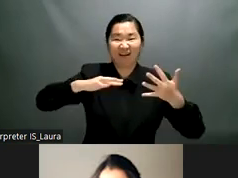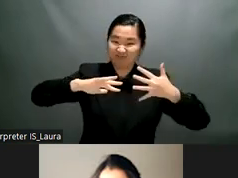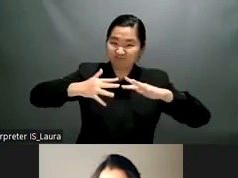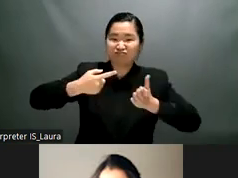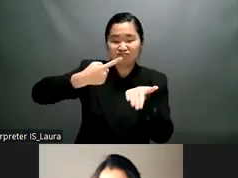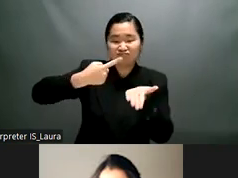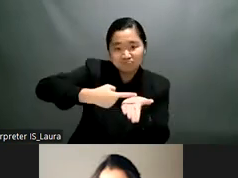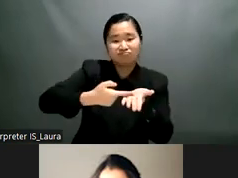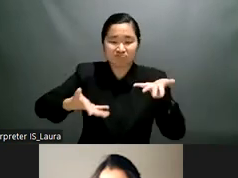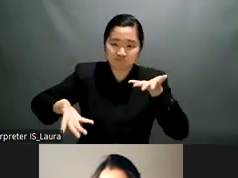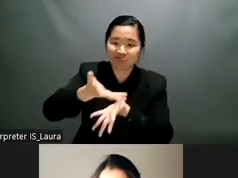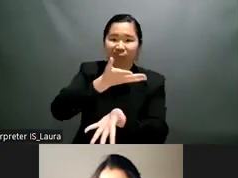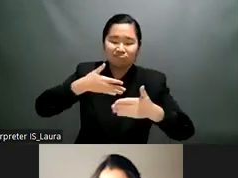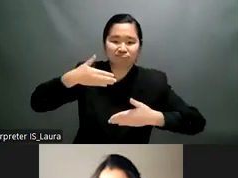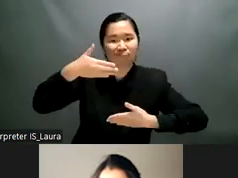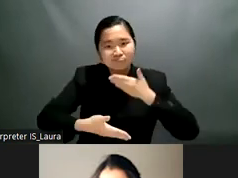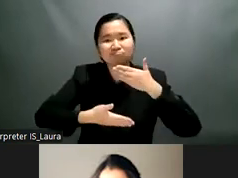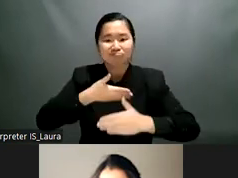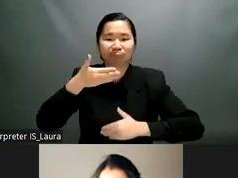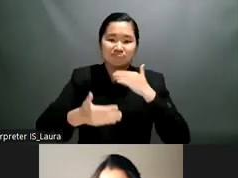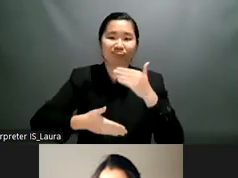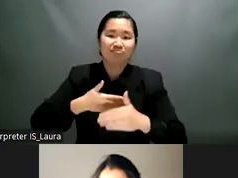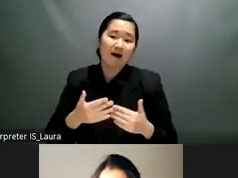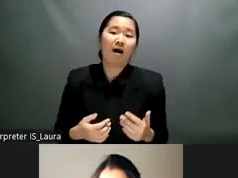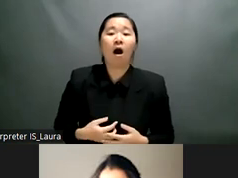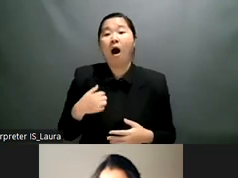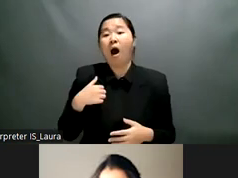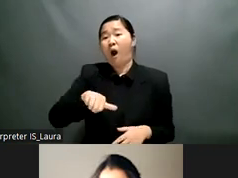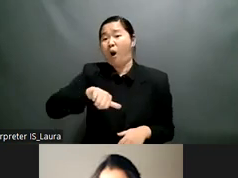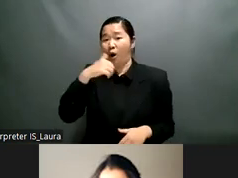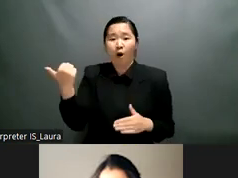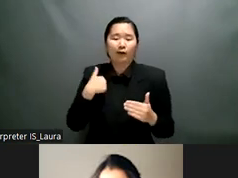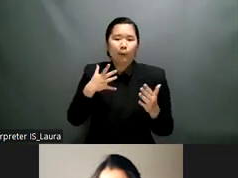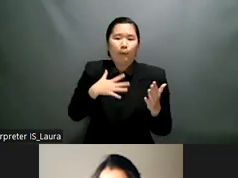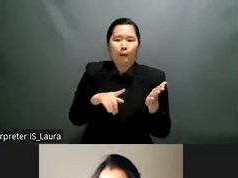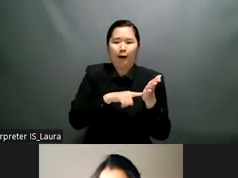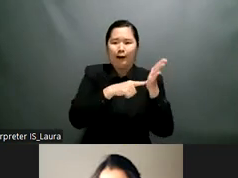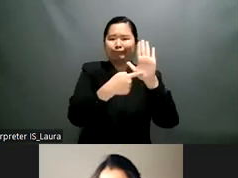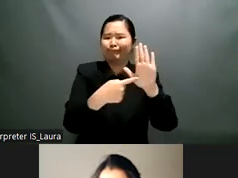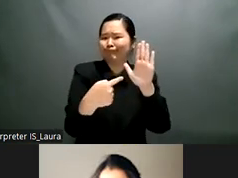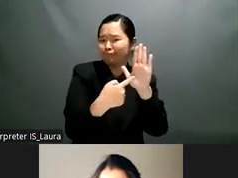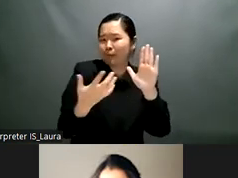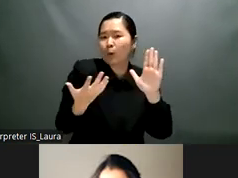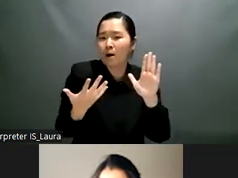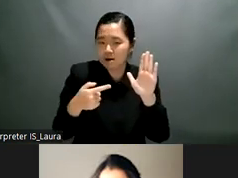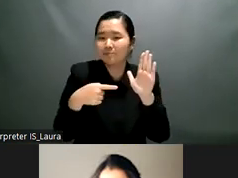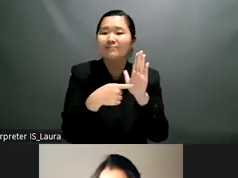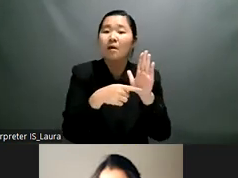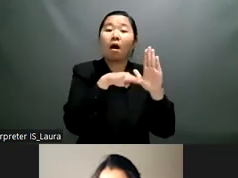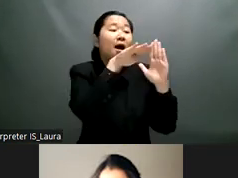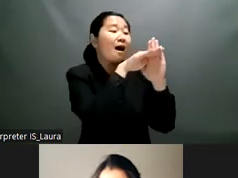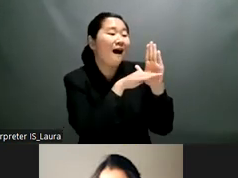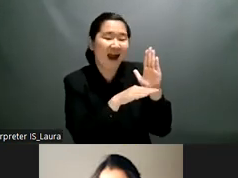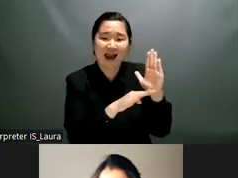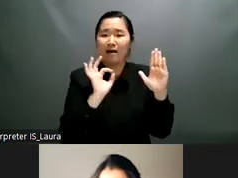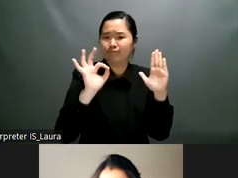looking at policies that are not implemented in various spheres not only just in education but